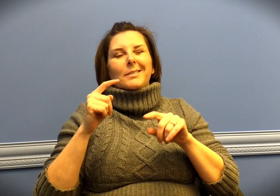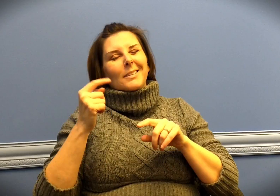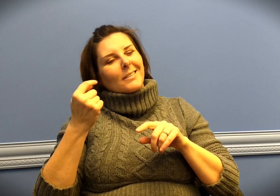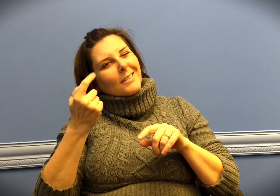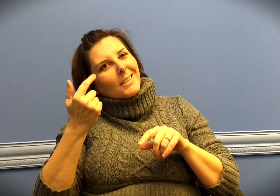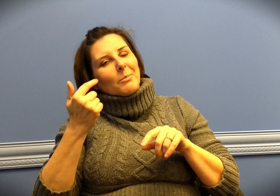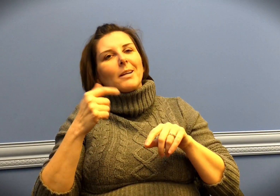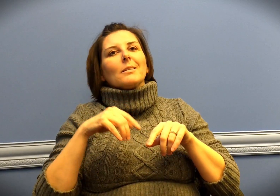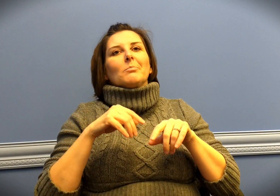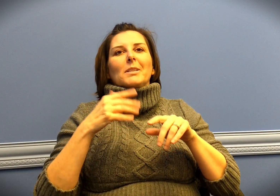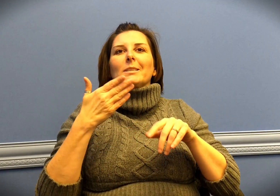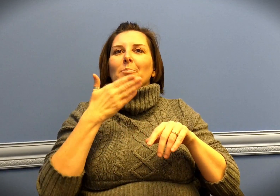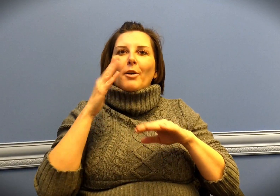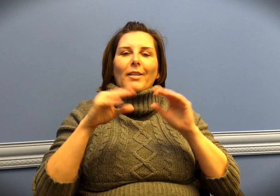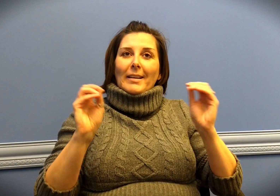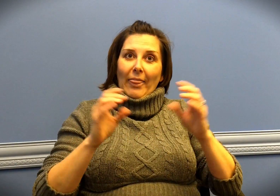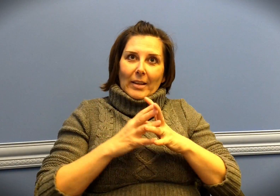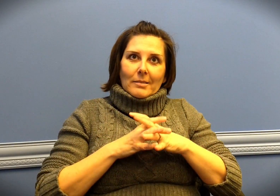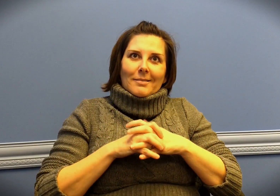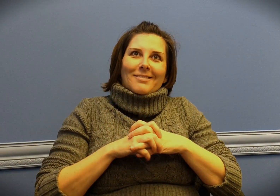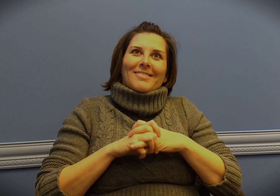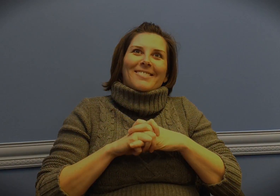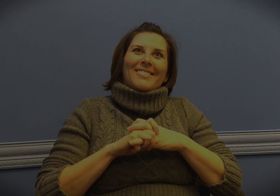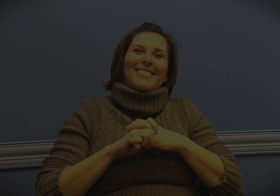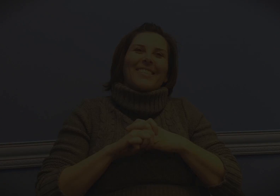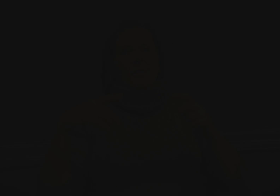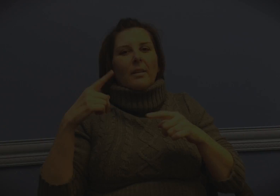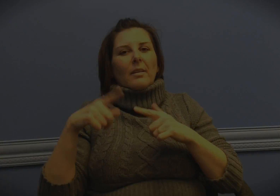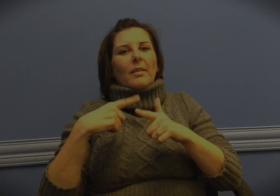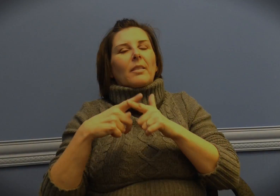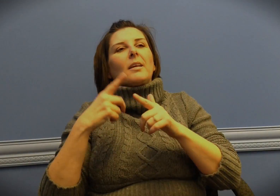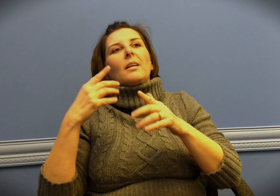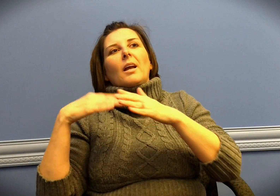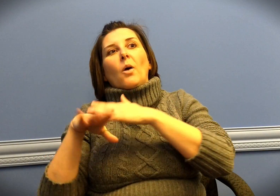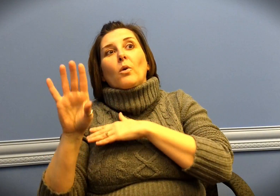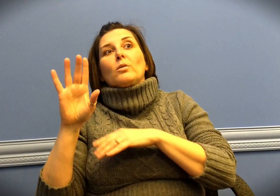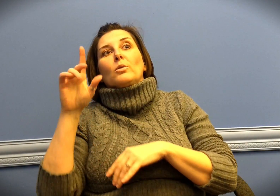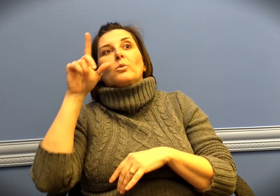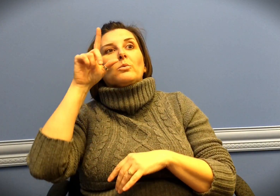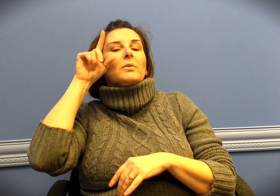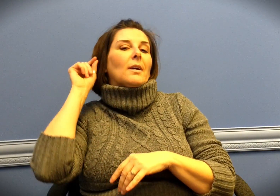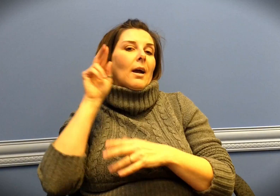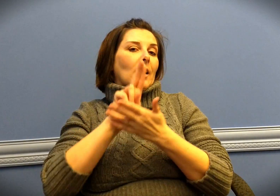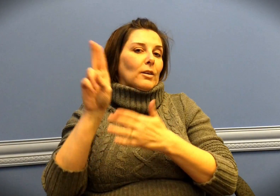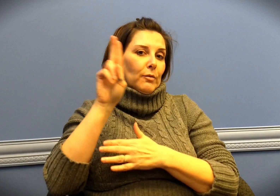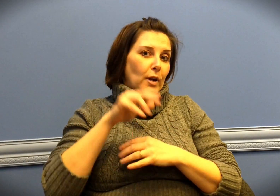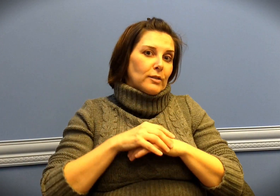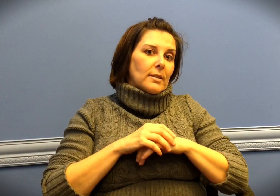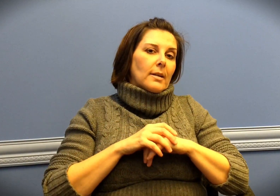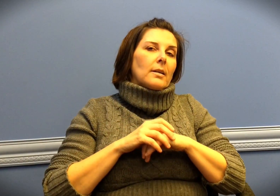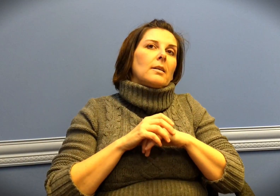The process wasn't perfect. But it was much better than nothing. When I went to Gallaudet University,